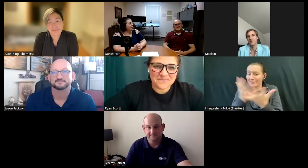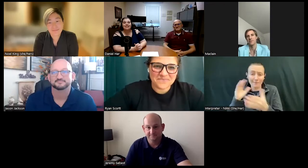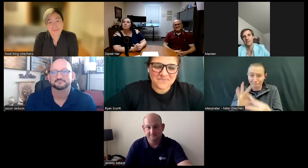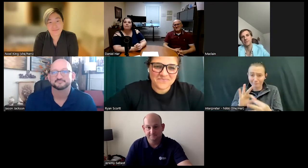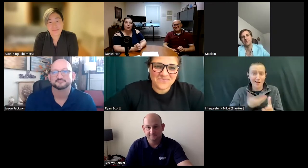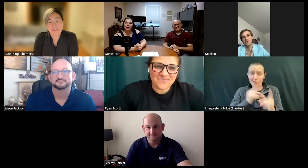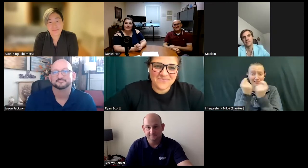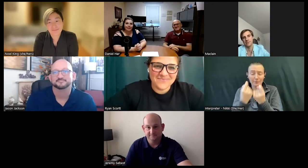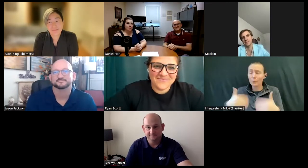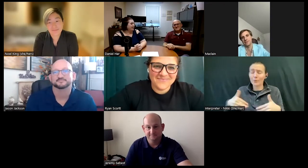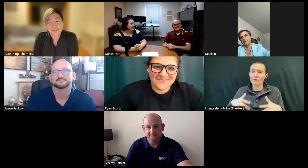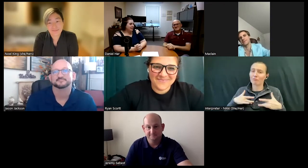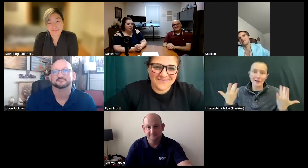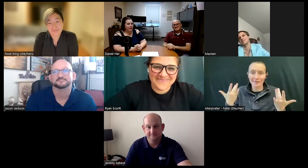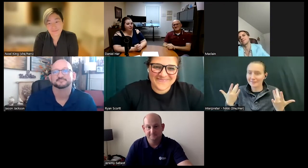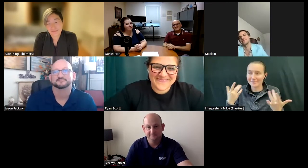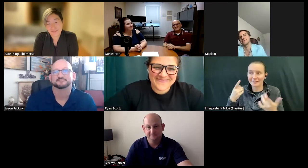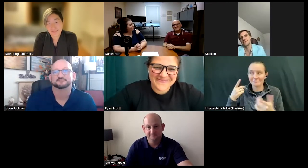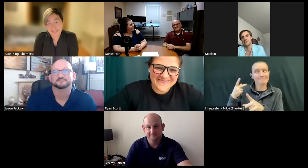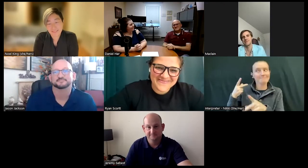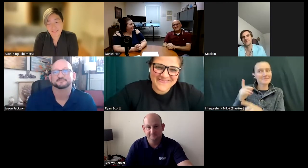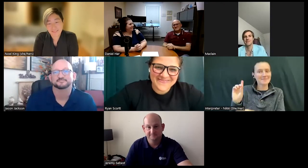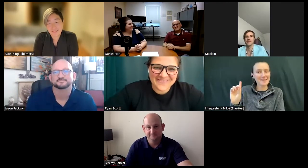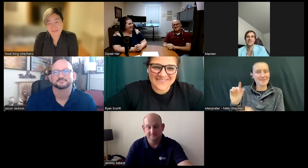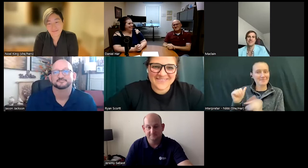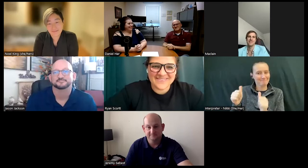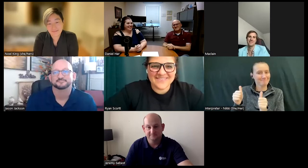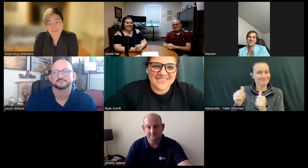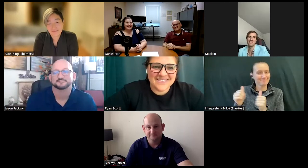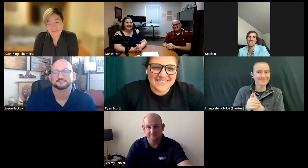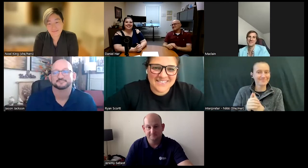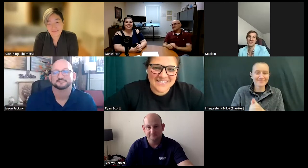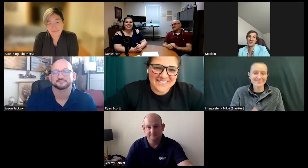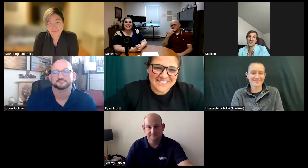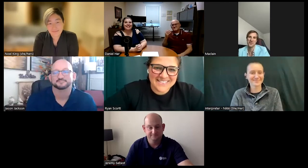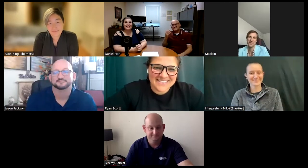thrilled that we get to keep Daniel.